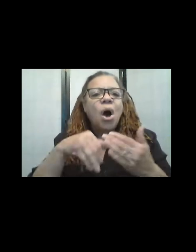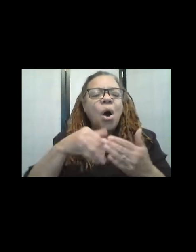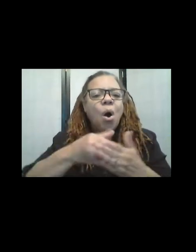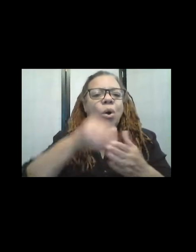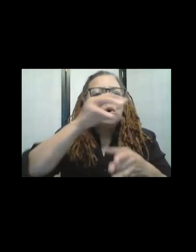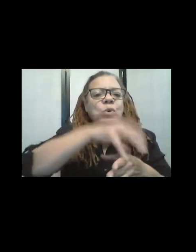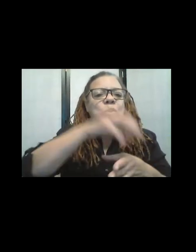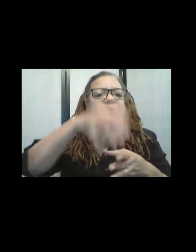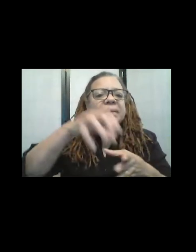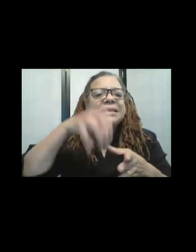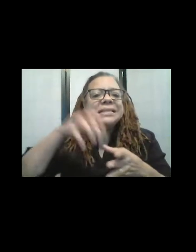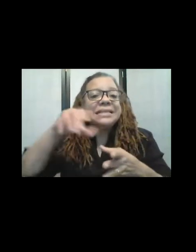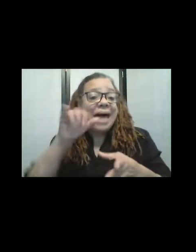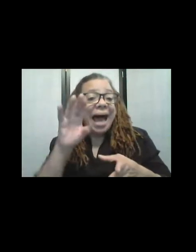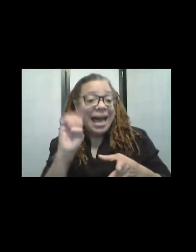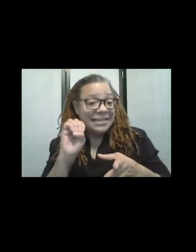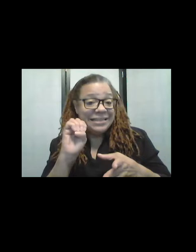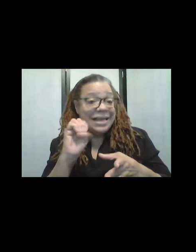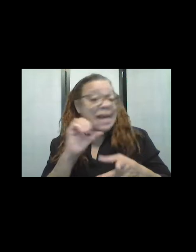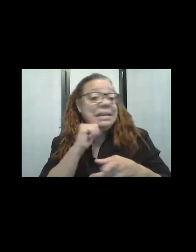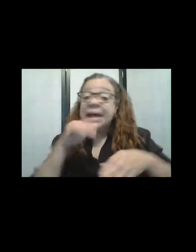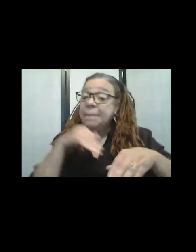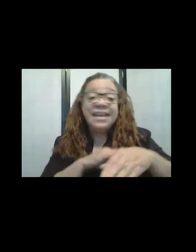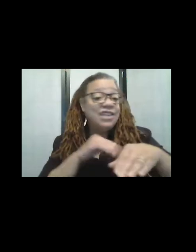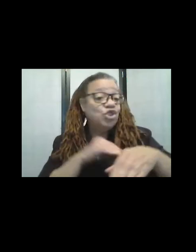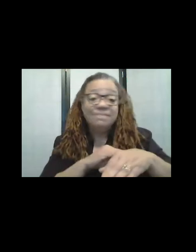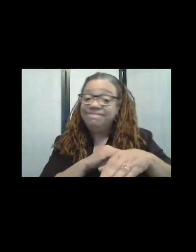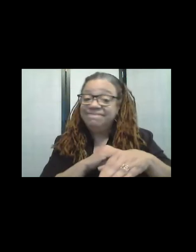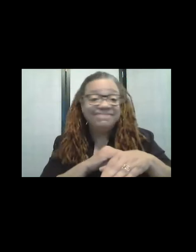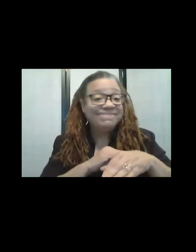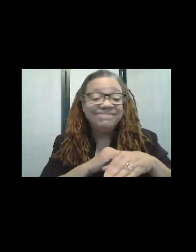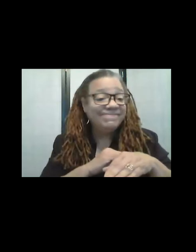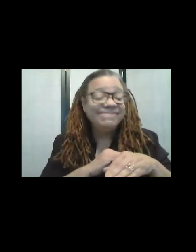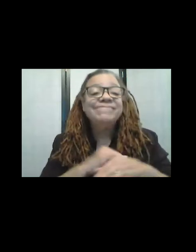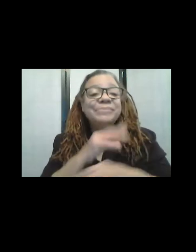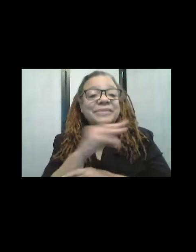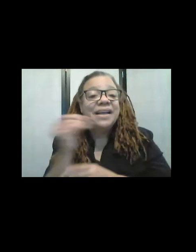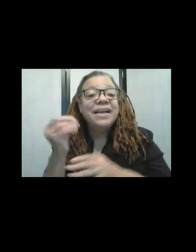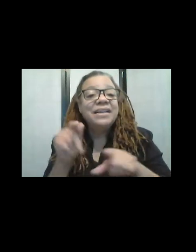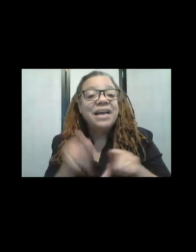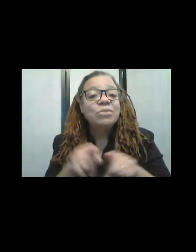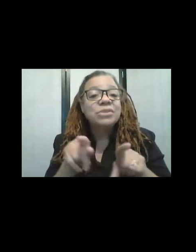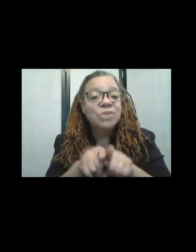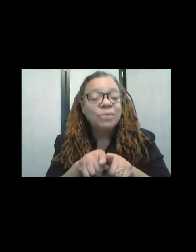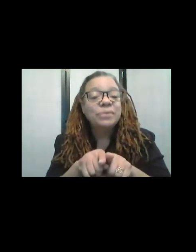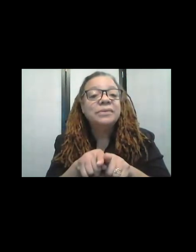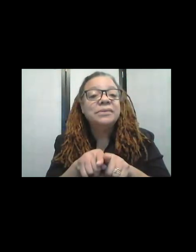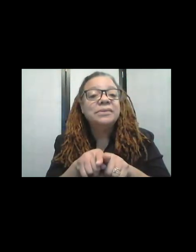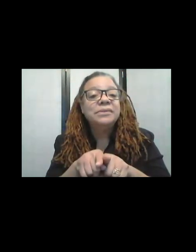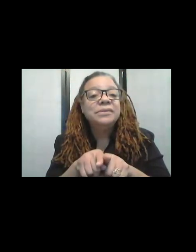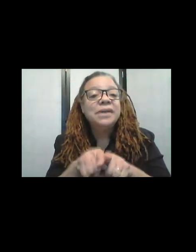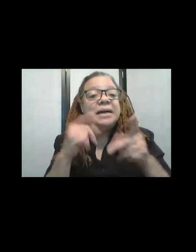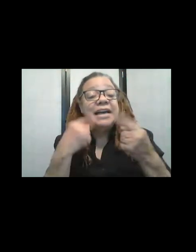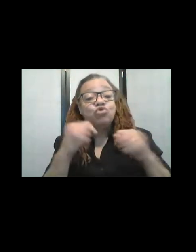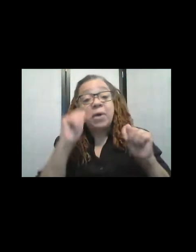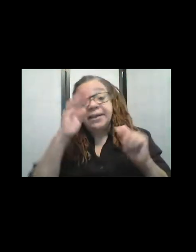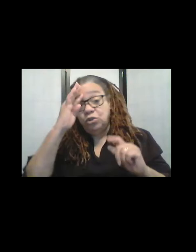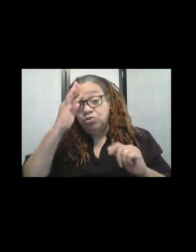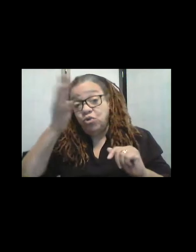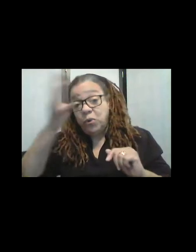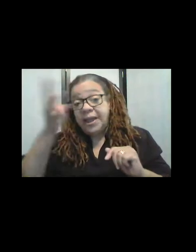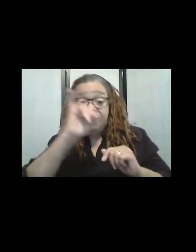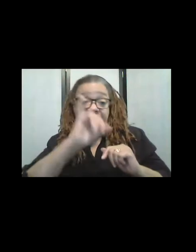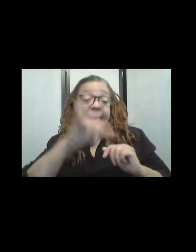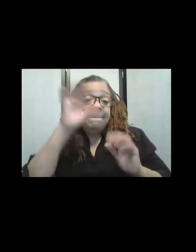represent the ice. Oh wow! And it-- I also, in trying to create this, um,